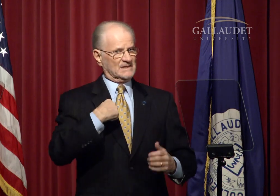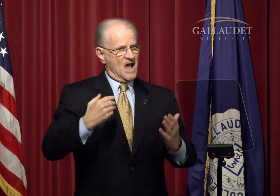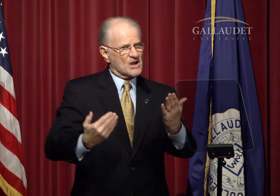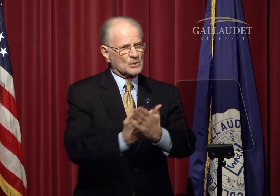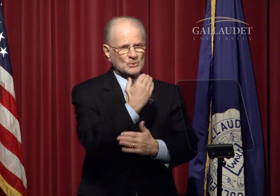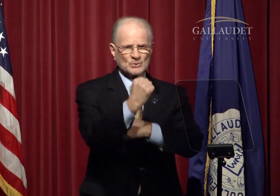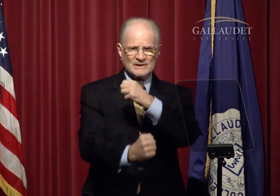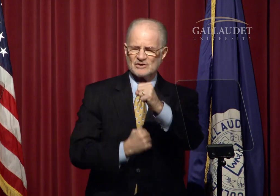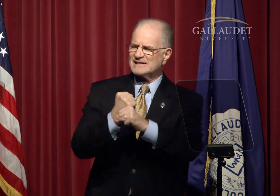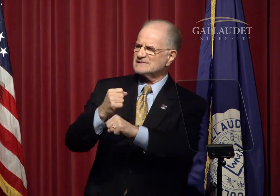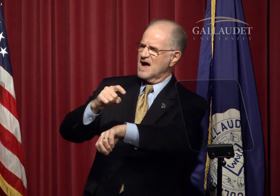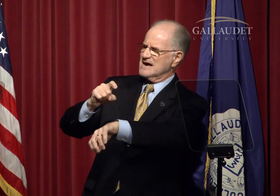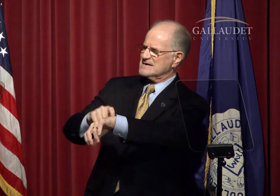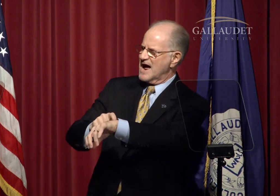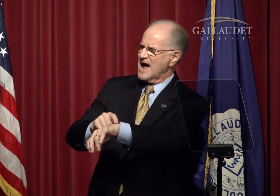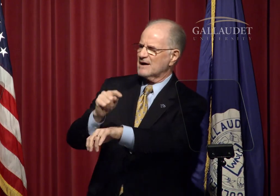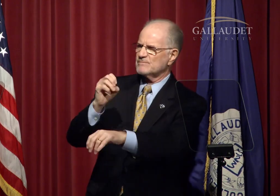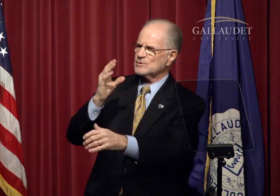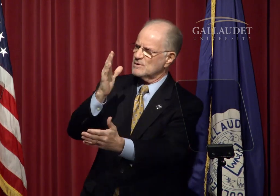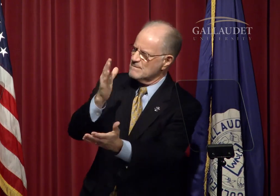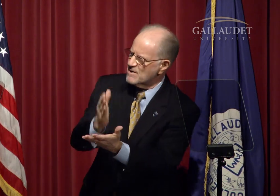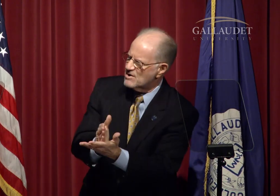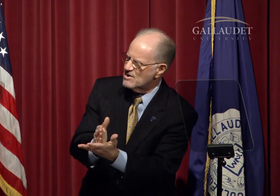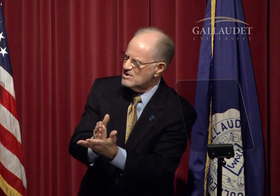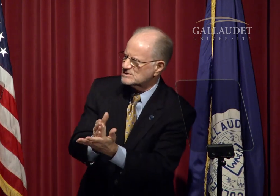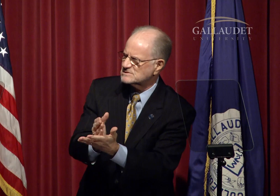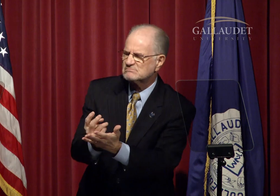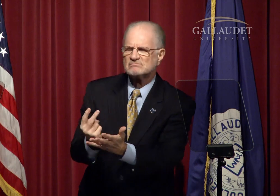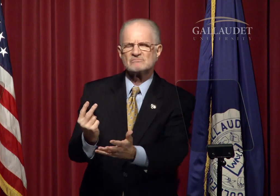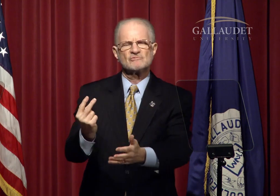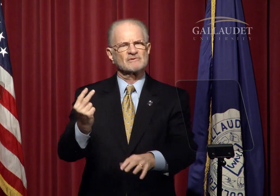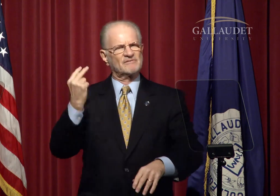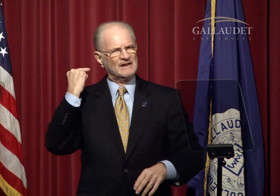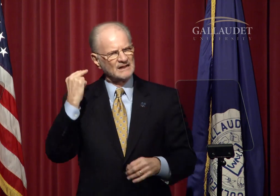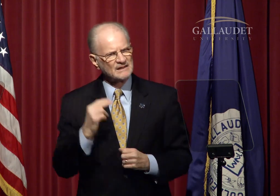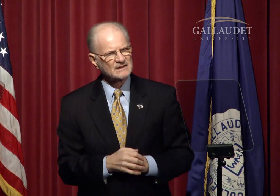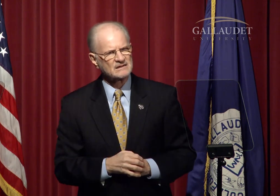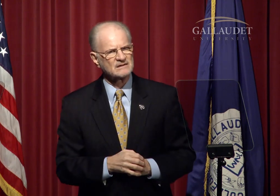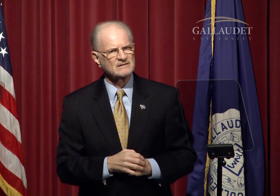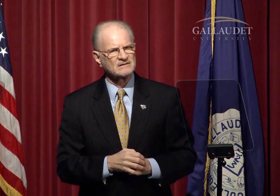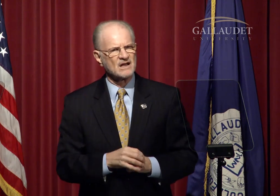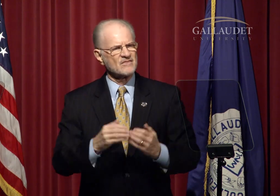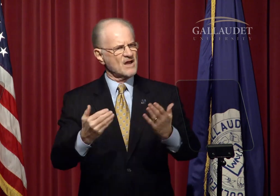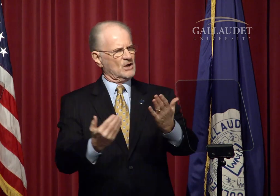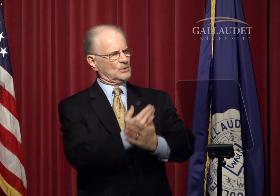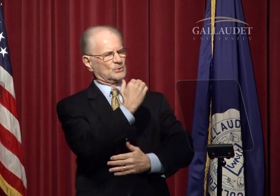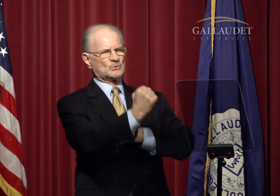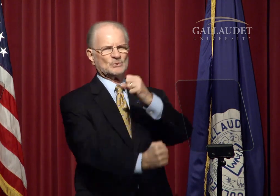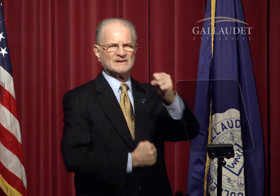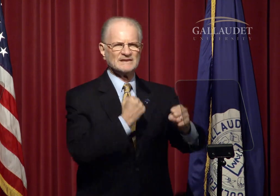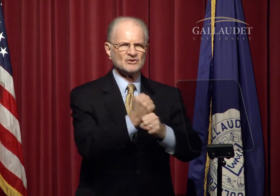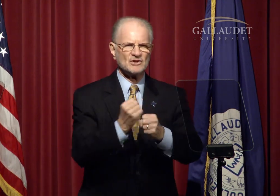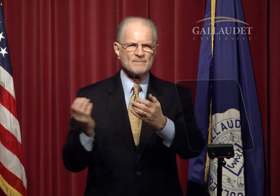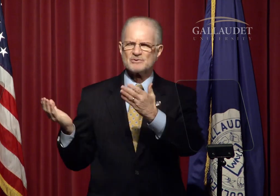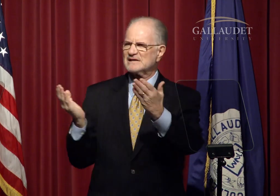For me, the New Year is a time to pause and reflect.